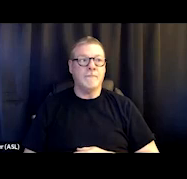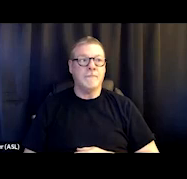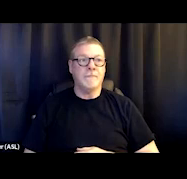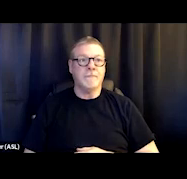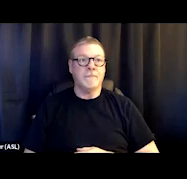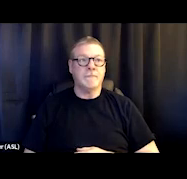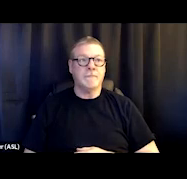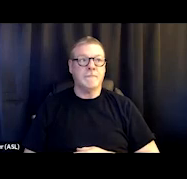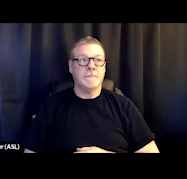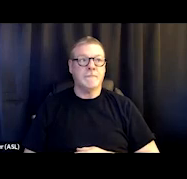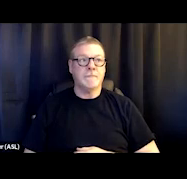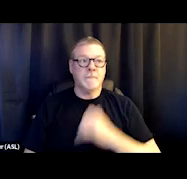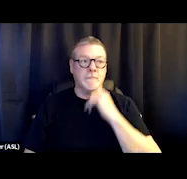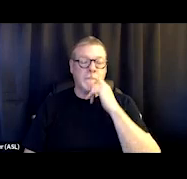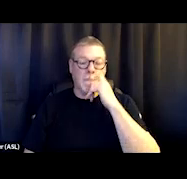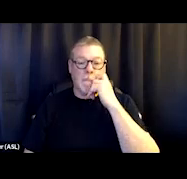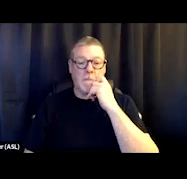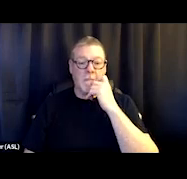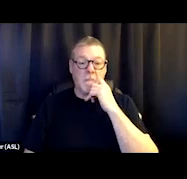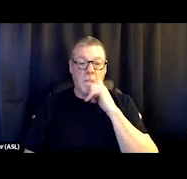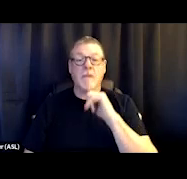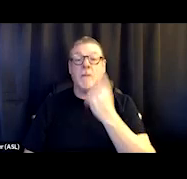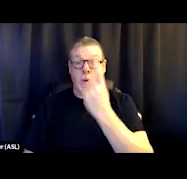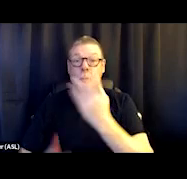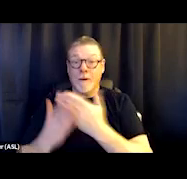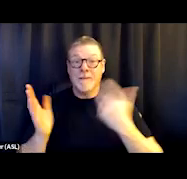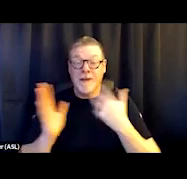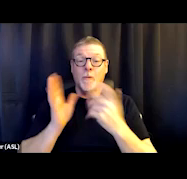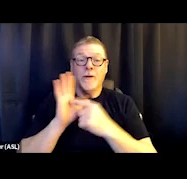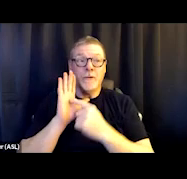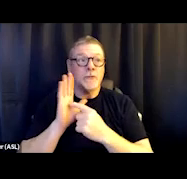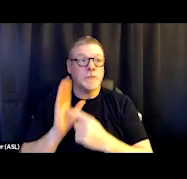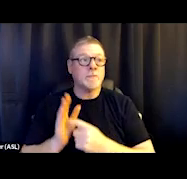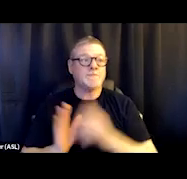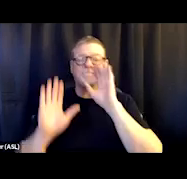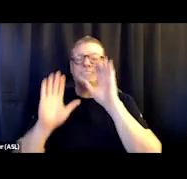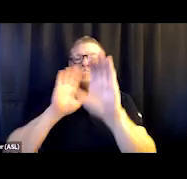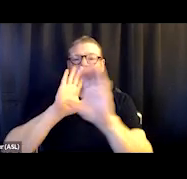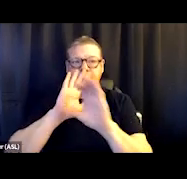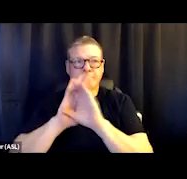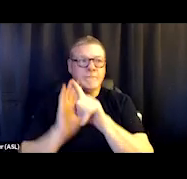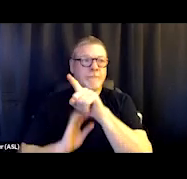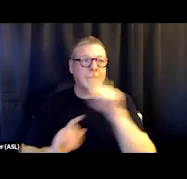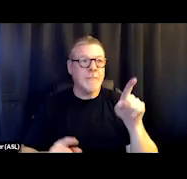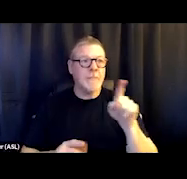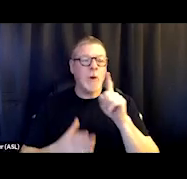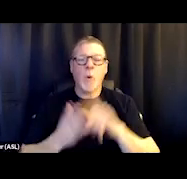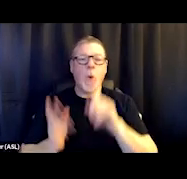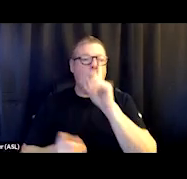So one of the things that I wanted to show is just a graphic representation of what somebody's journey would look like.